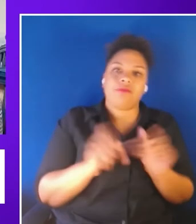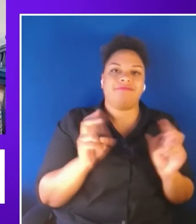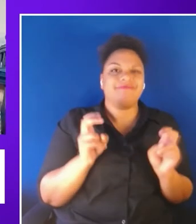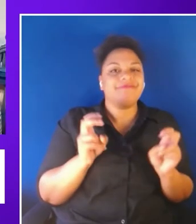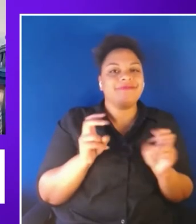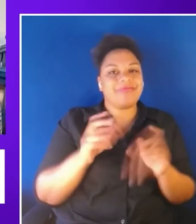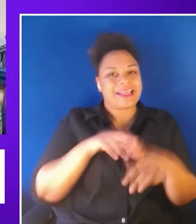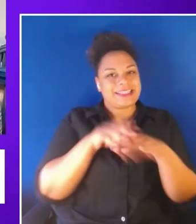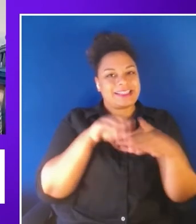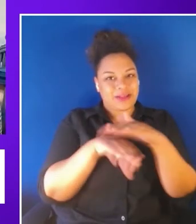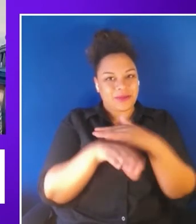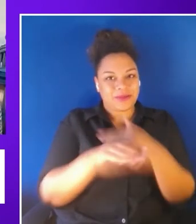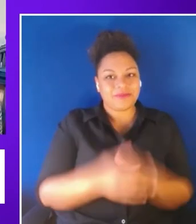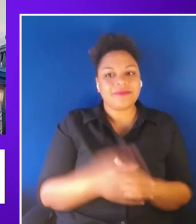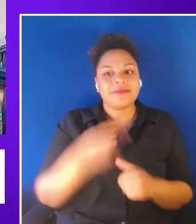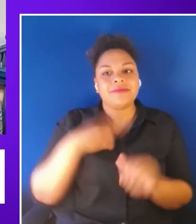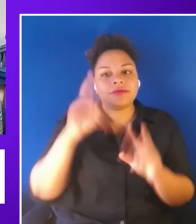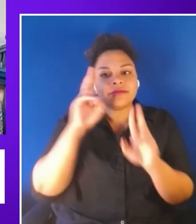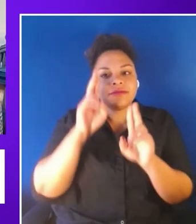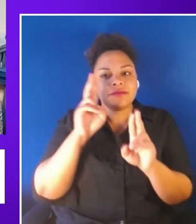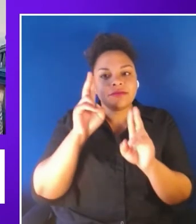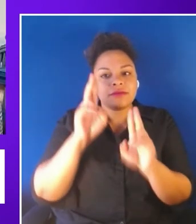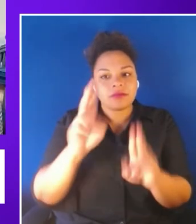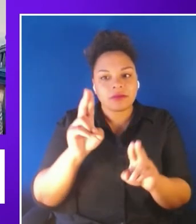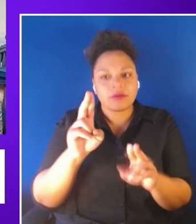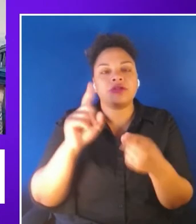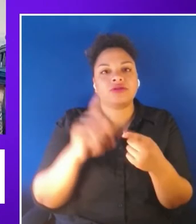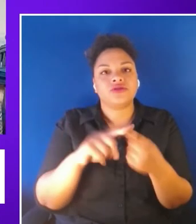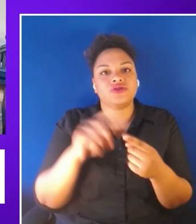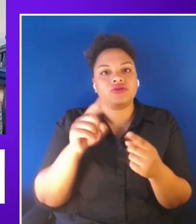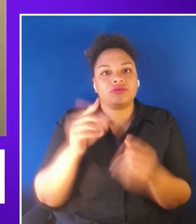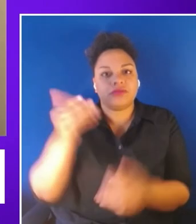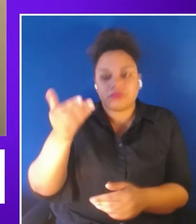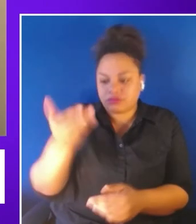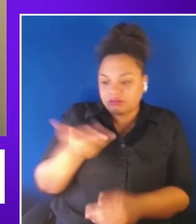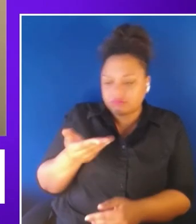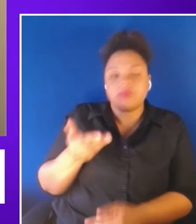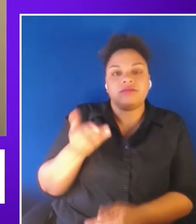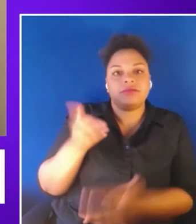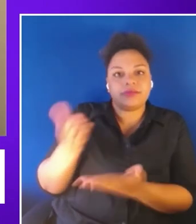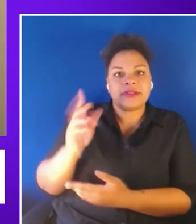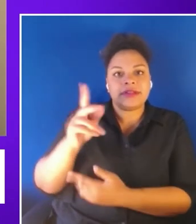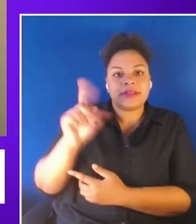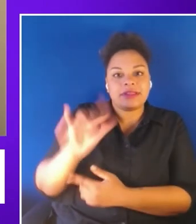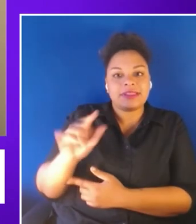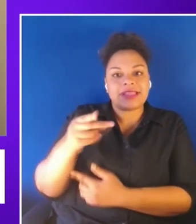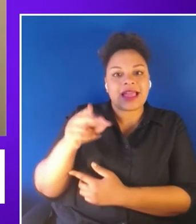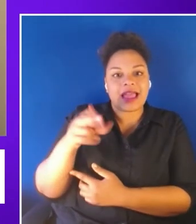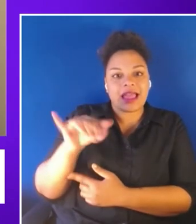year's keynote by Accenture and I’m joined by Liz Hyman. Thanks Bill and hello everyone as Bill said